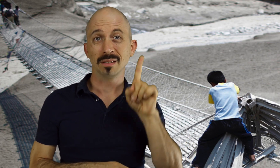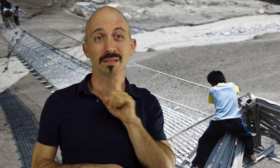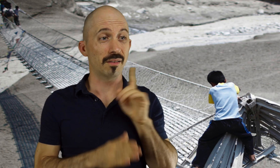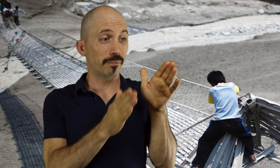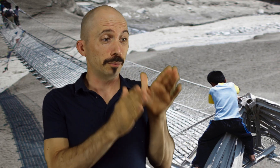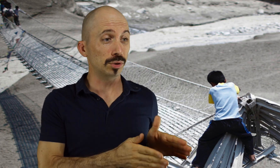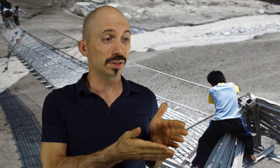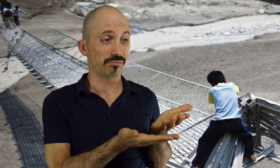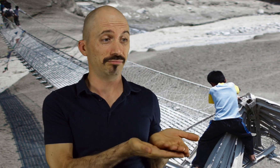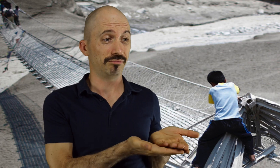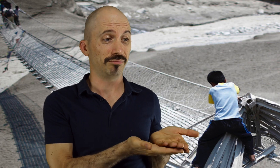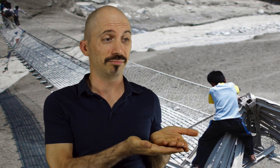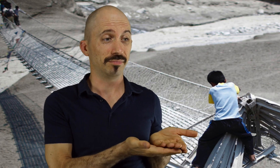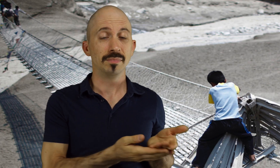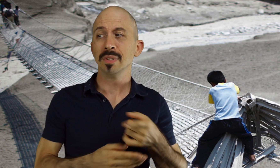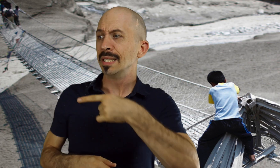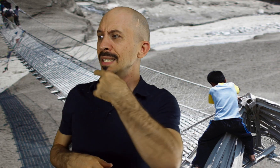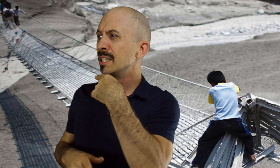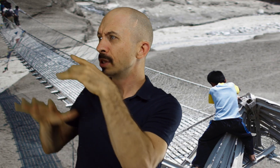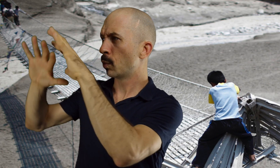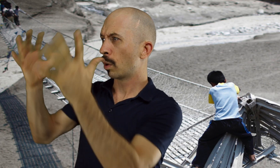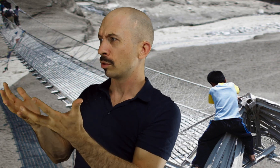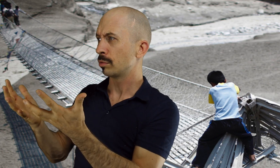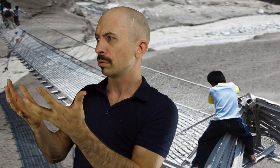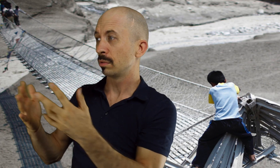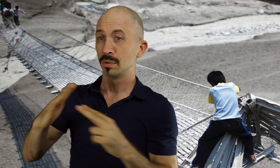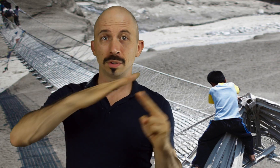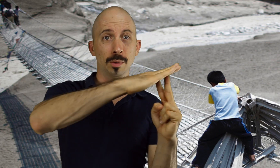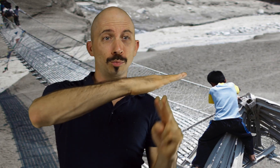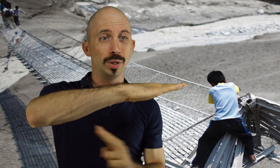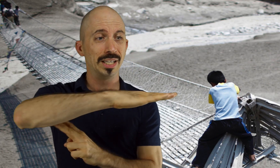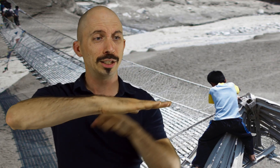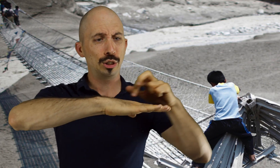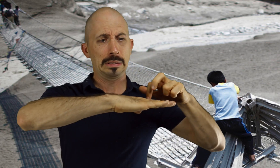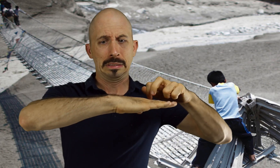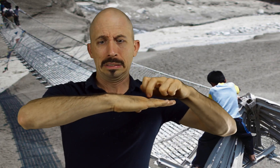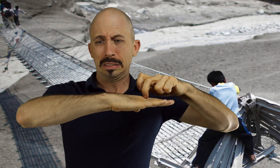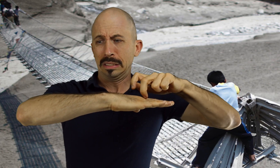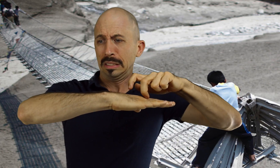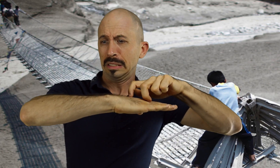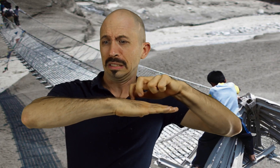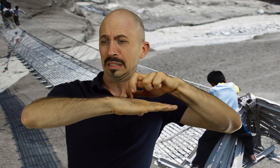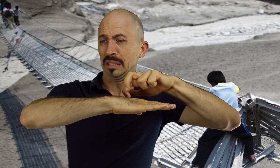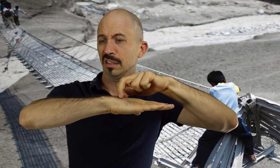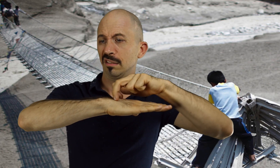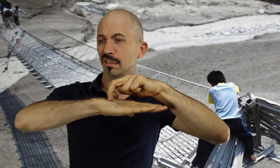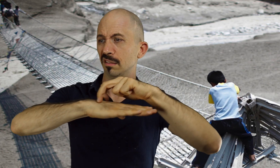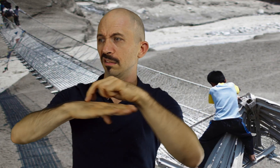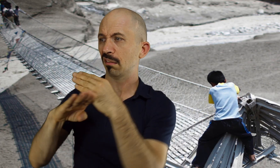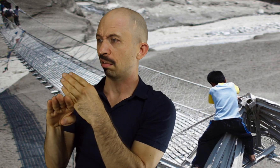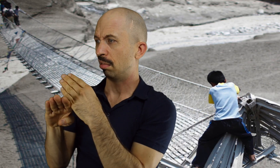The weak bridge between a deaf person and the hearing world is blocked,